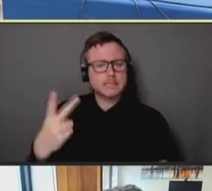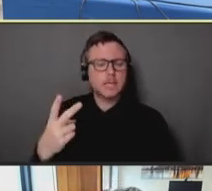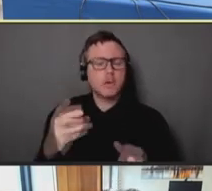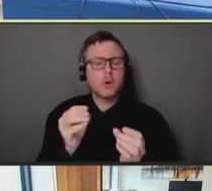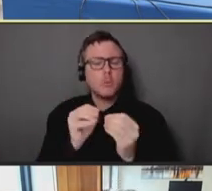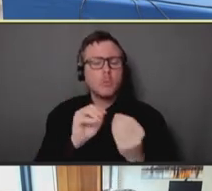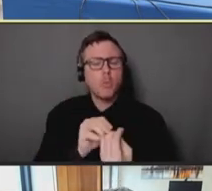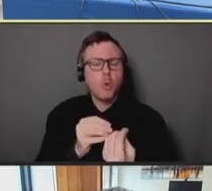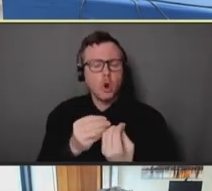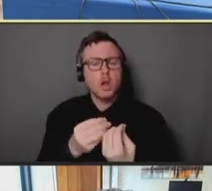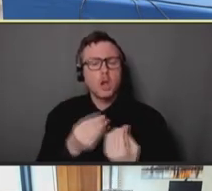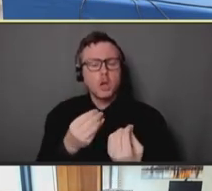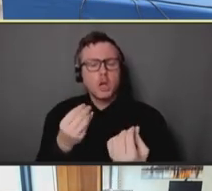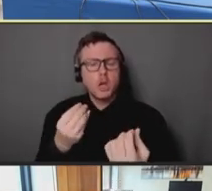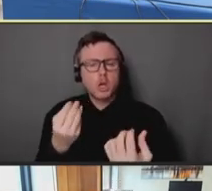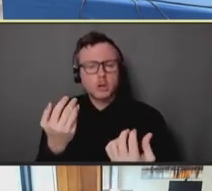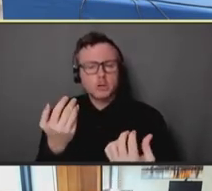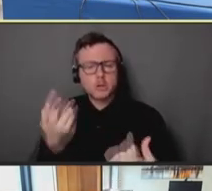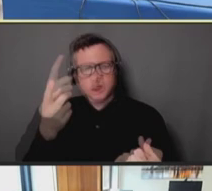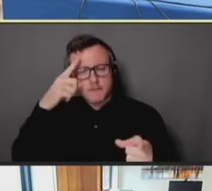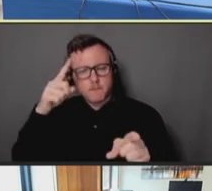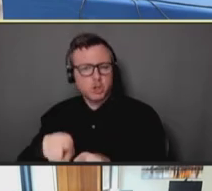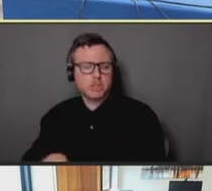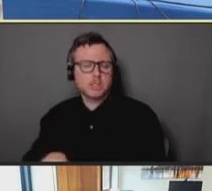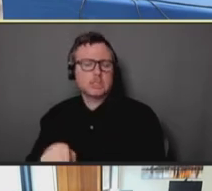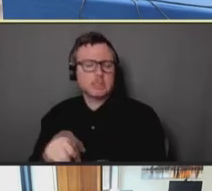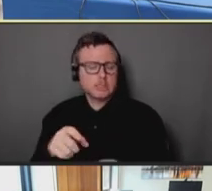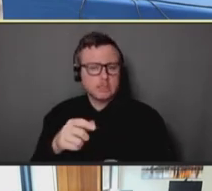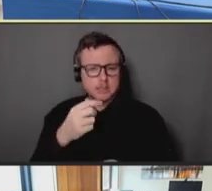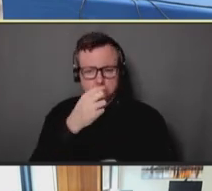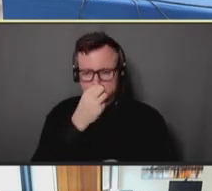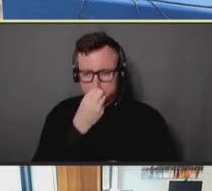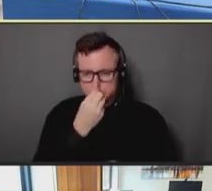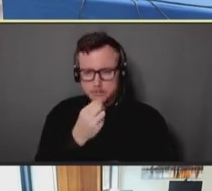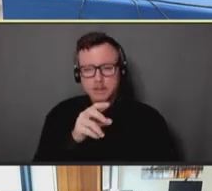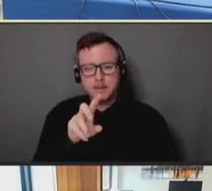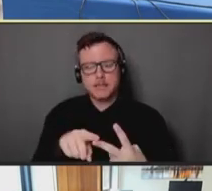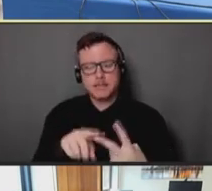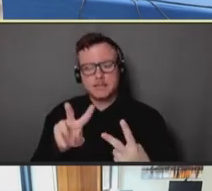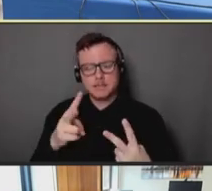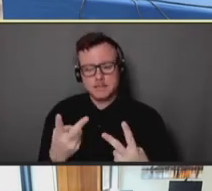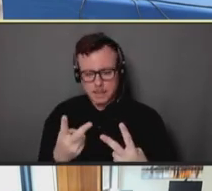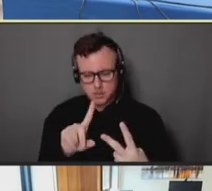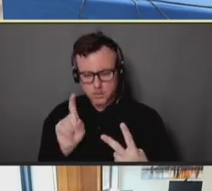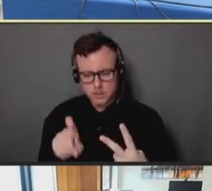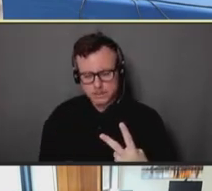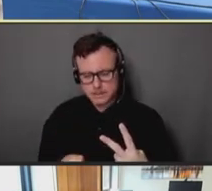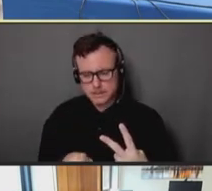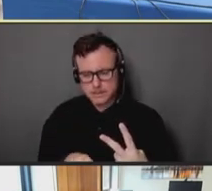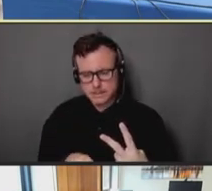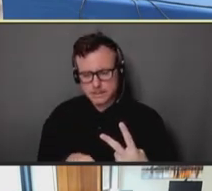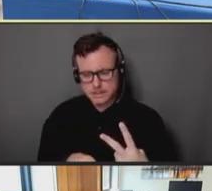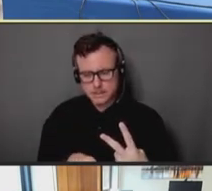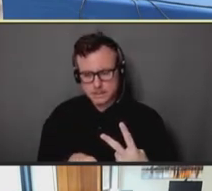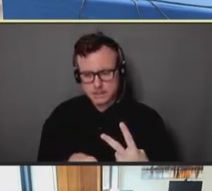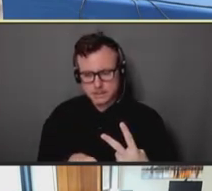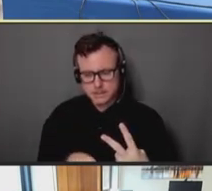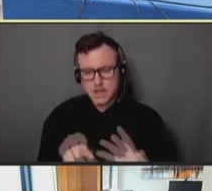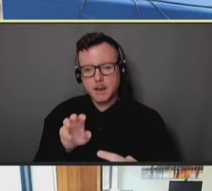And then, second question would be, if monkeypox should become endemic,